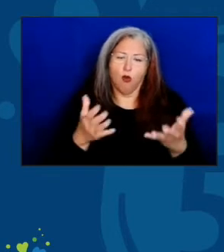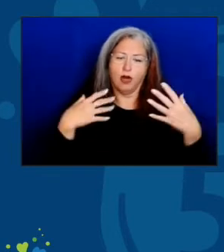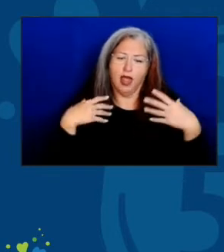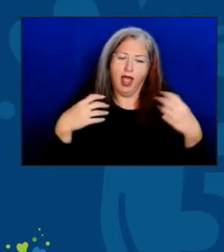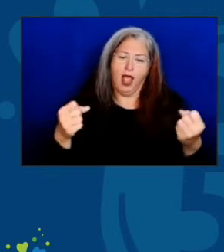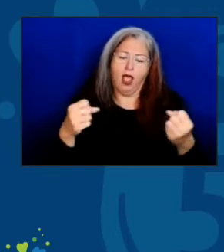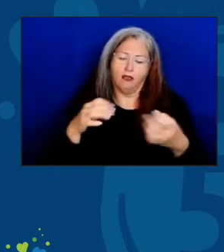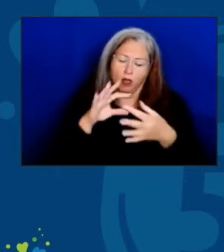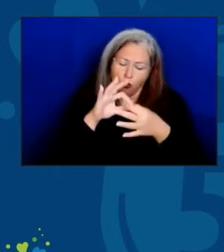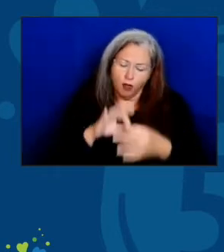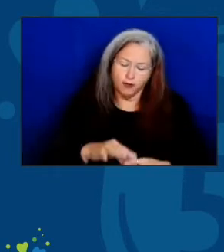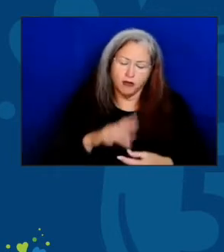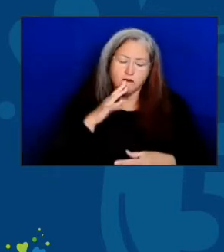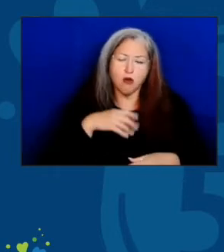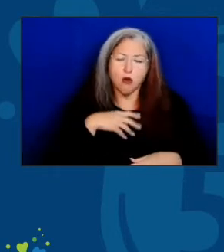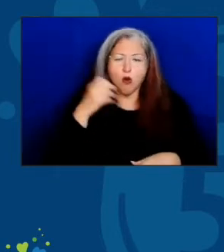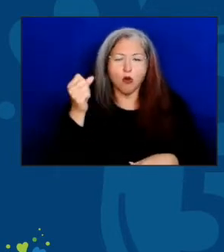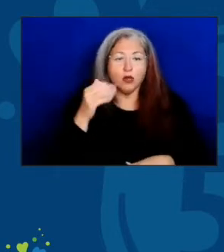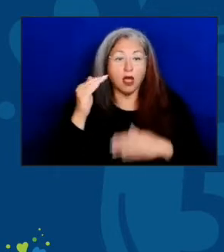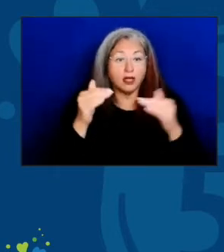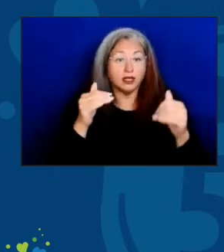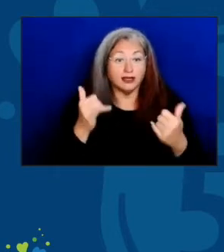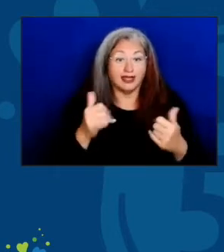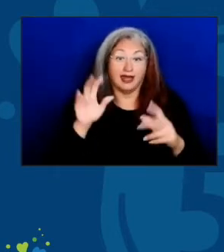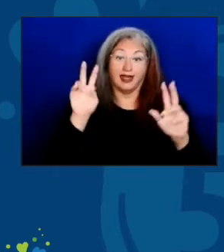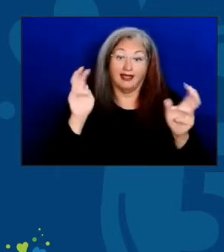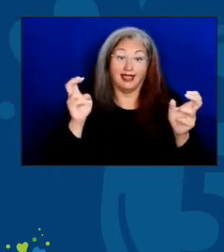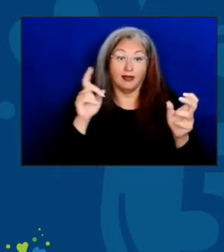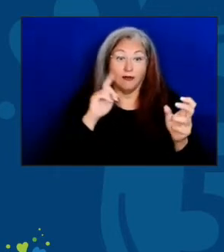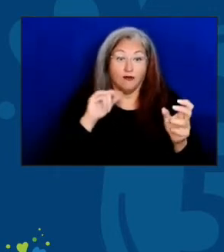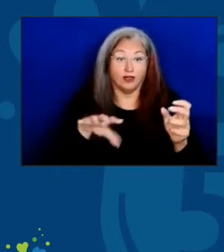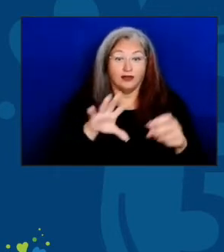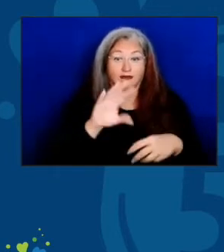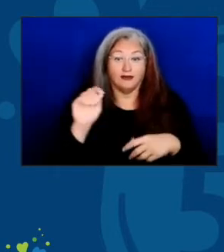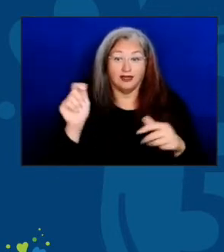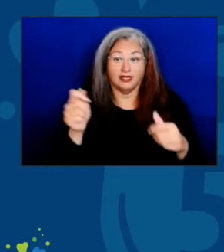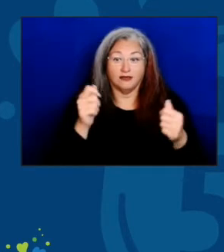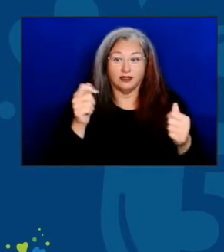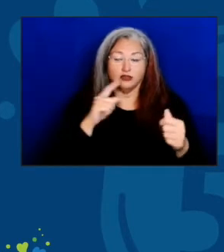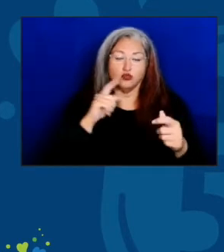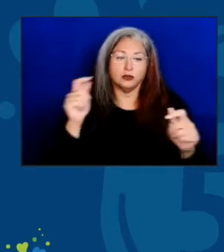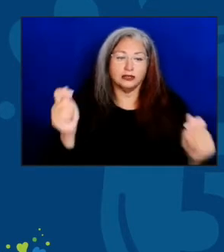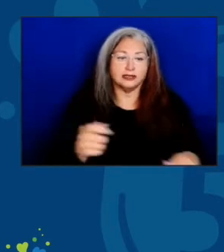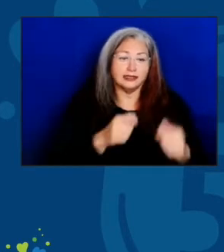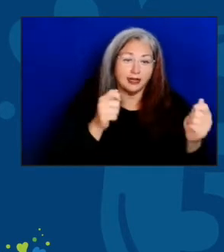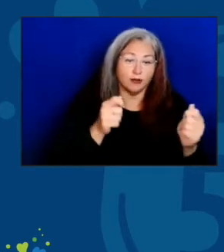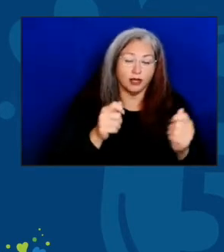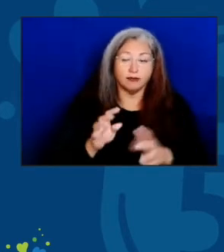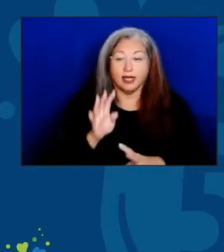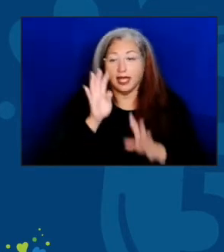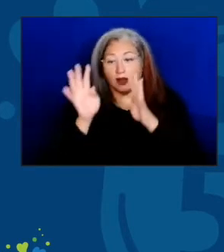The theme of our 50th anniversary celebration is celebrate, innovate, and educate.